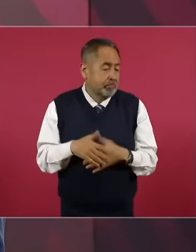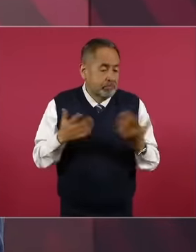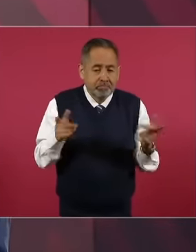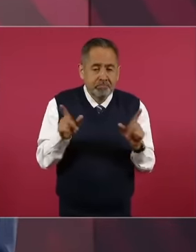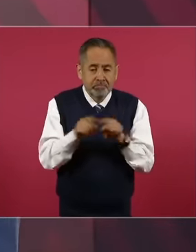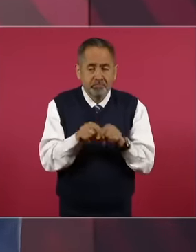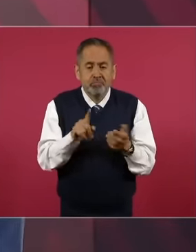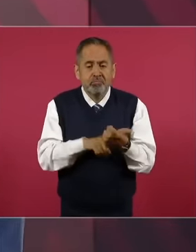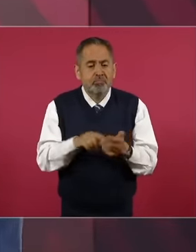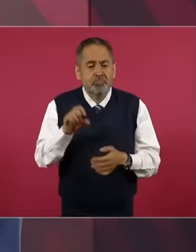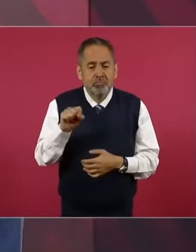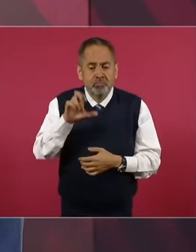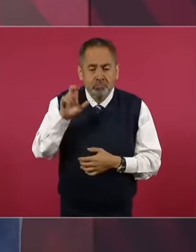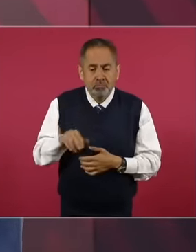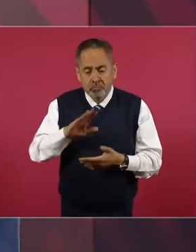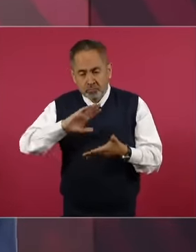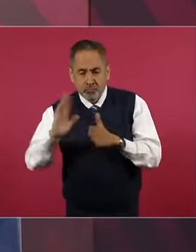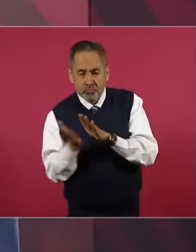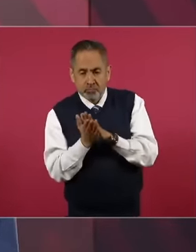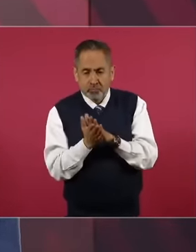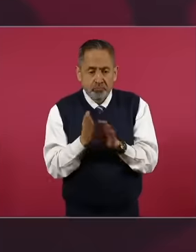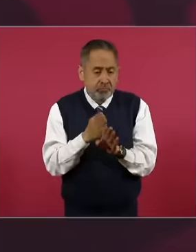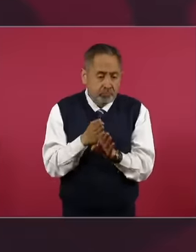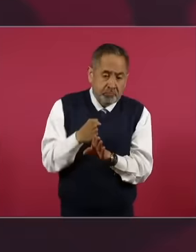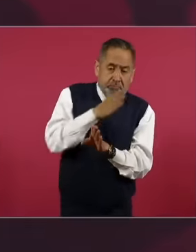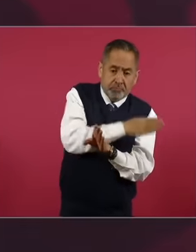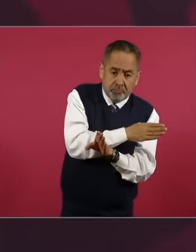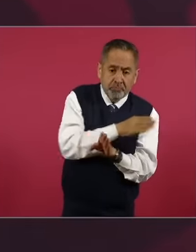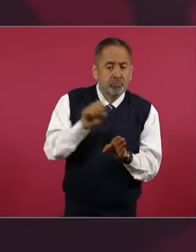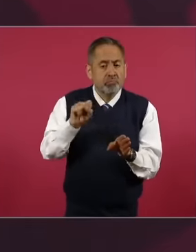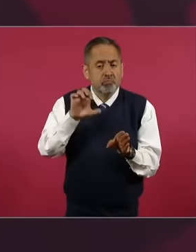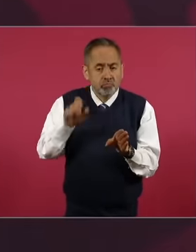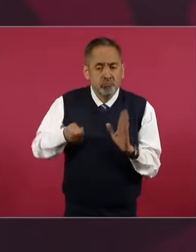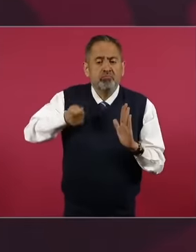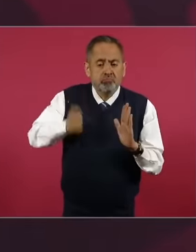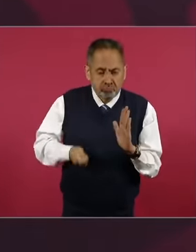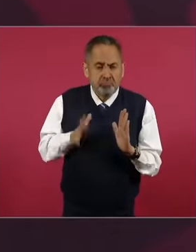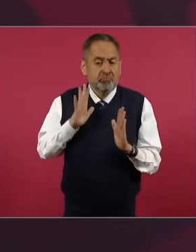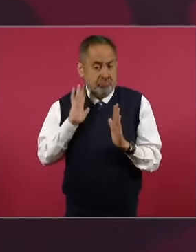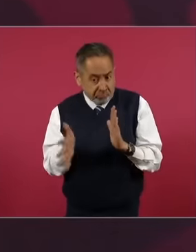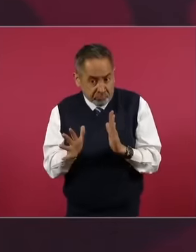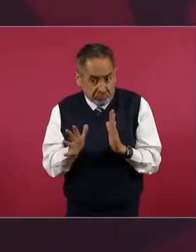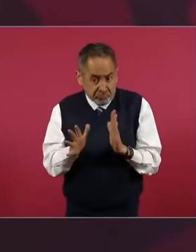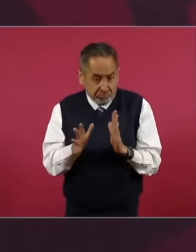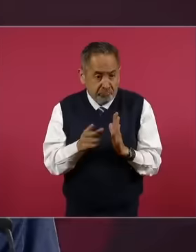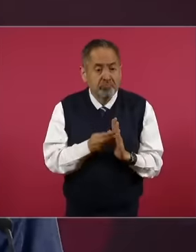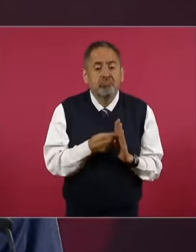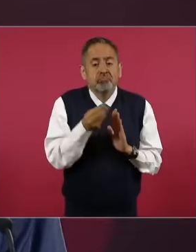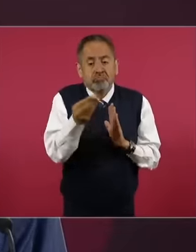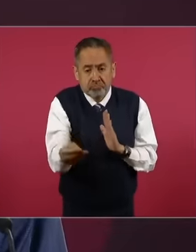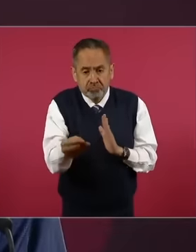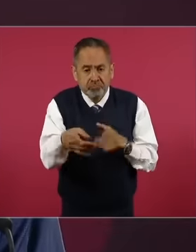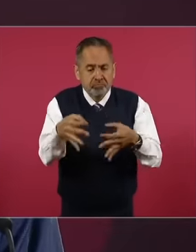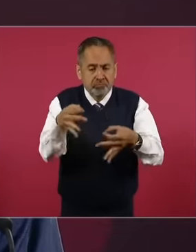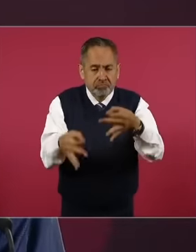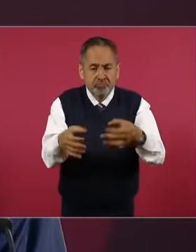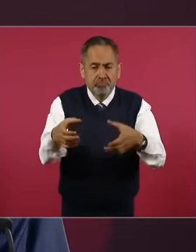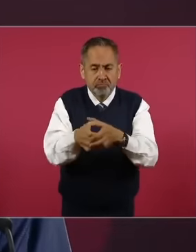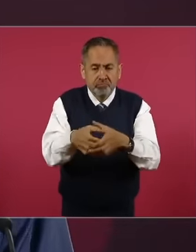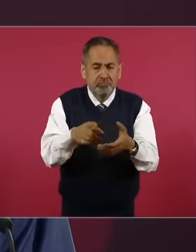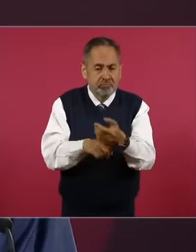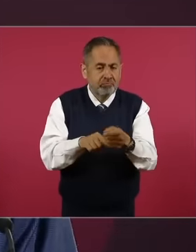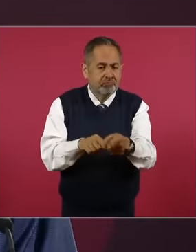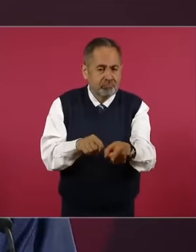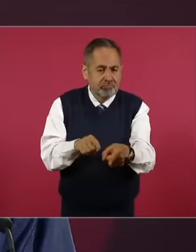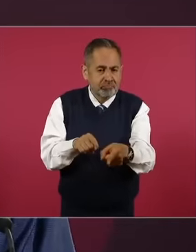because the file has already gone through the court and it has already gone through the